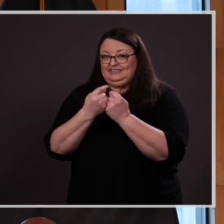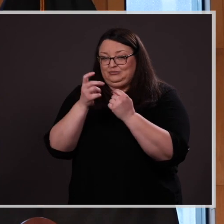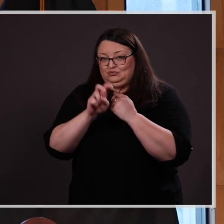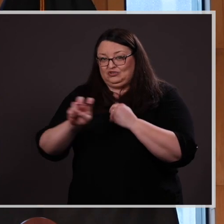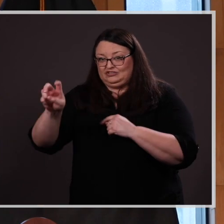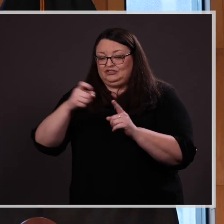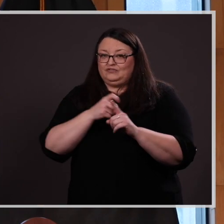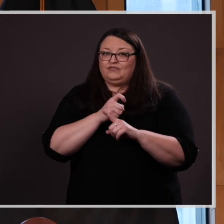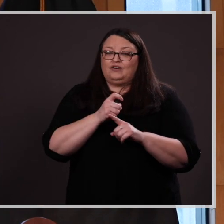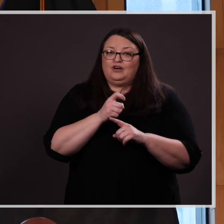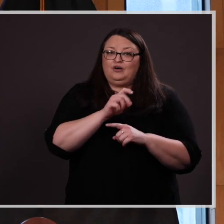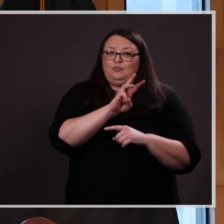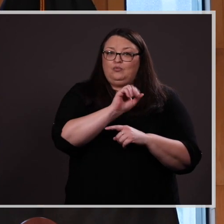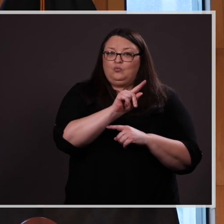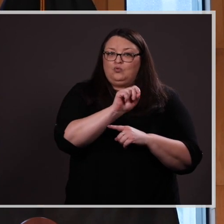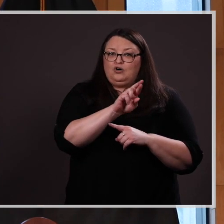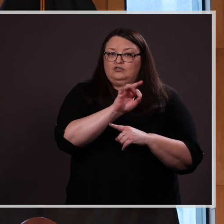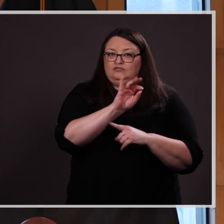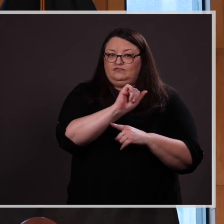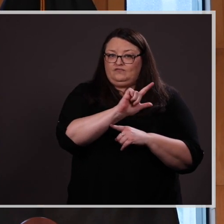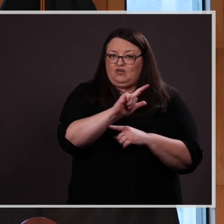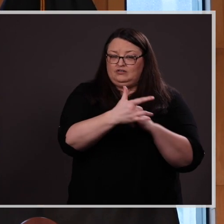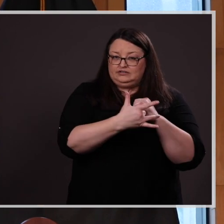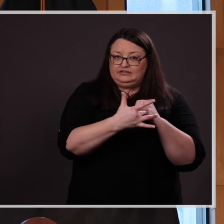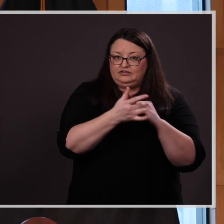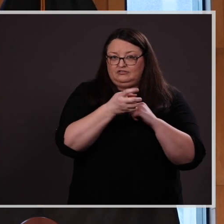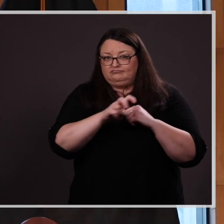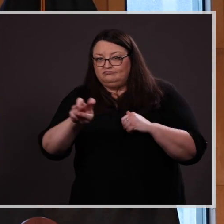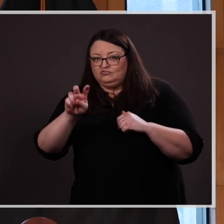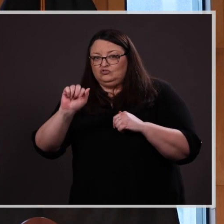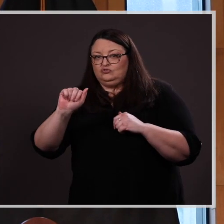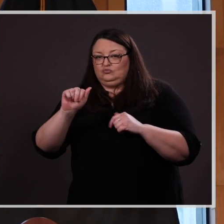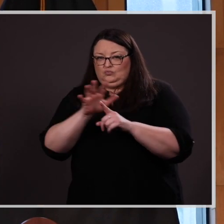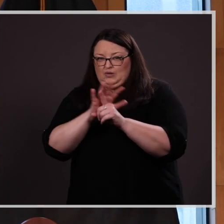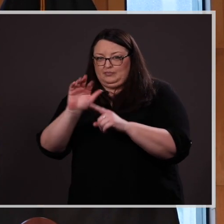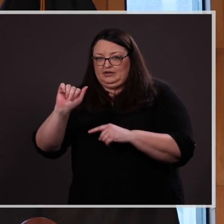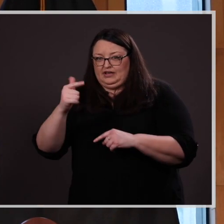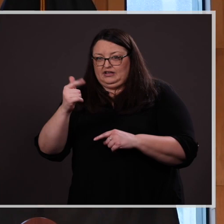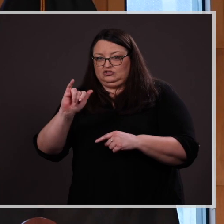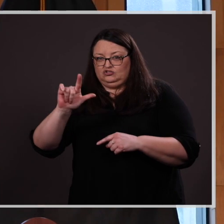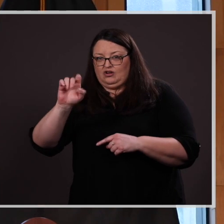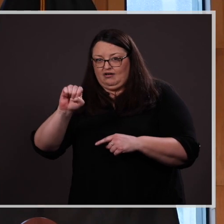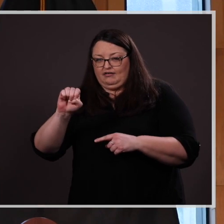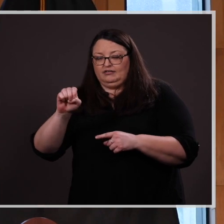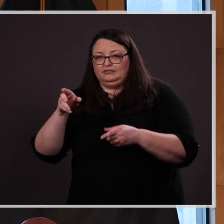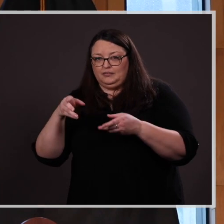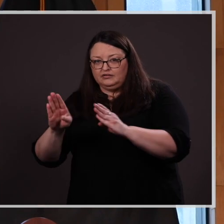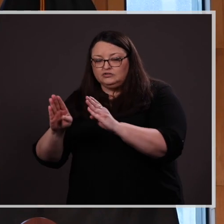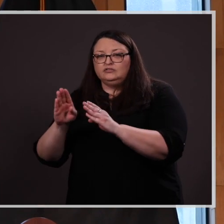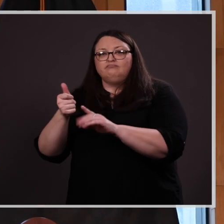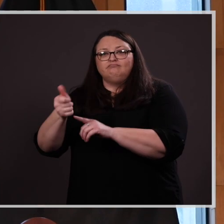from waterwall methodology to the popular Agile methodology and is developing a web